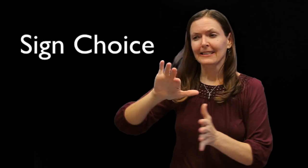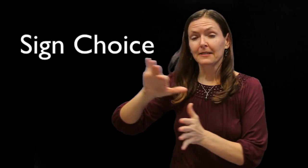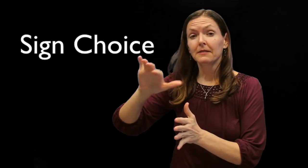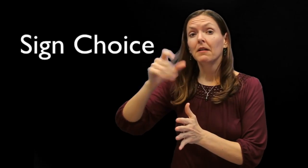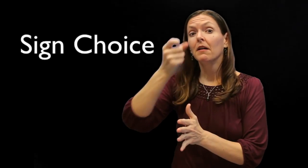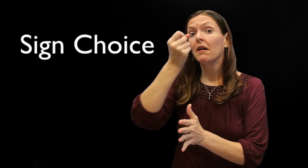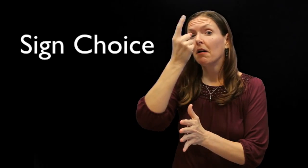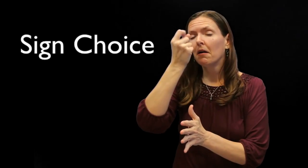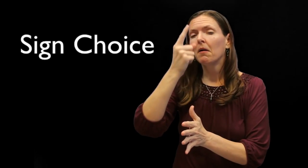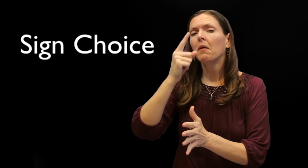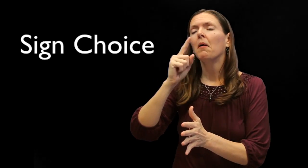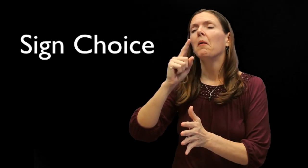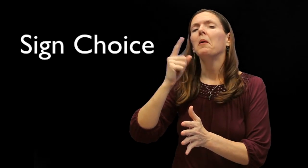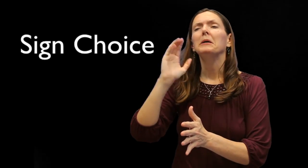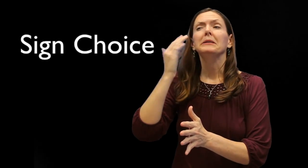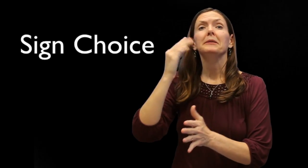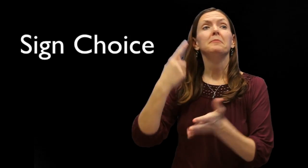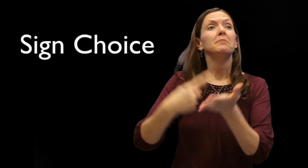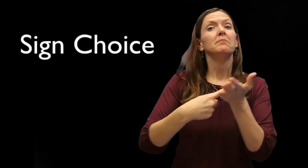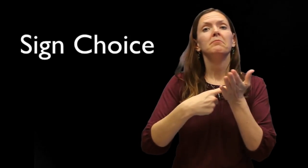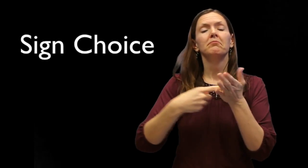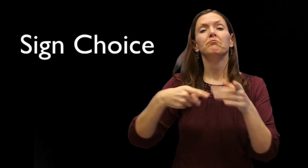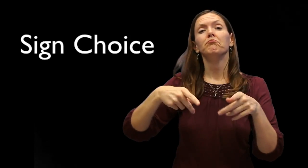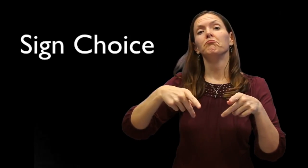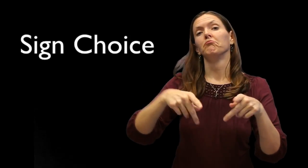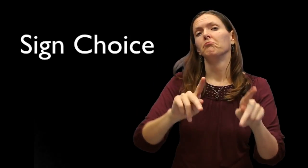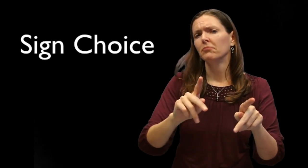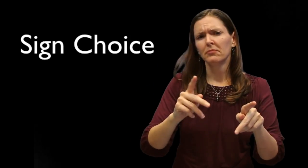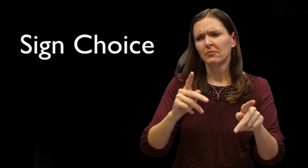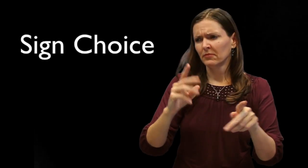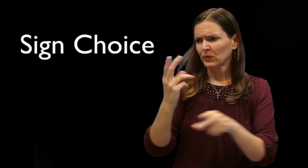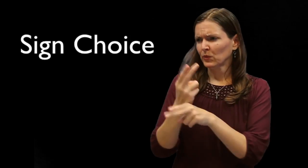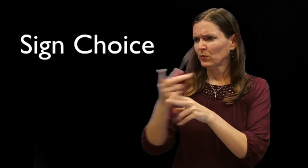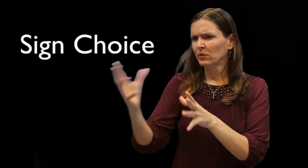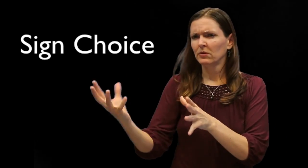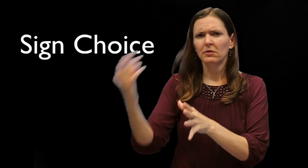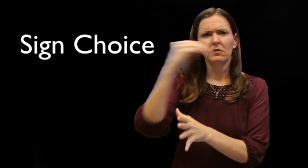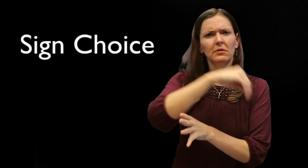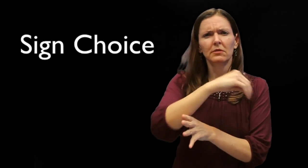However, there are instances where casual sign choices can be included in academic discourse.